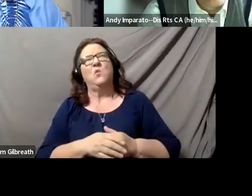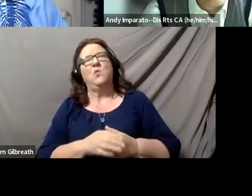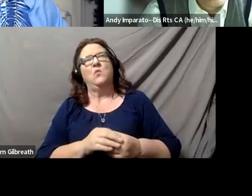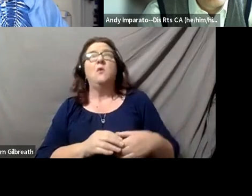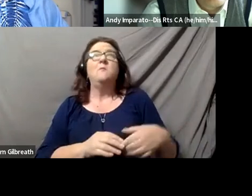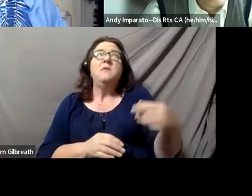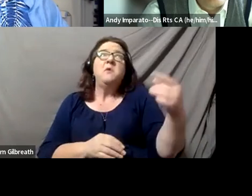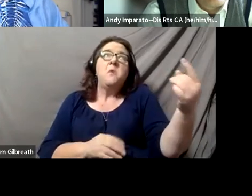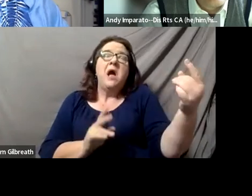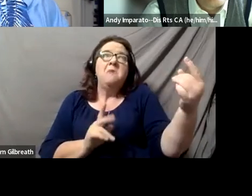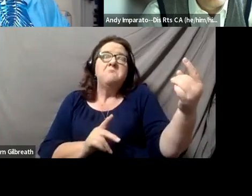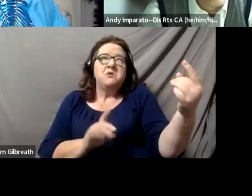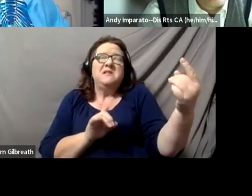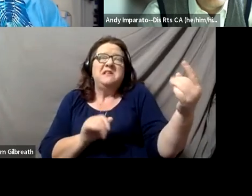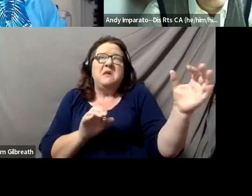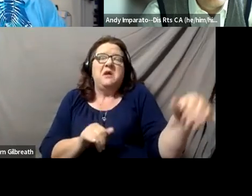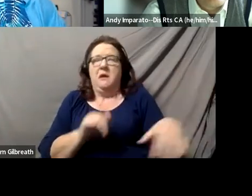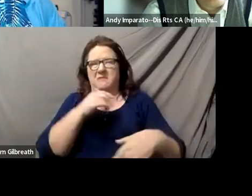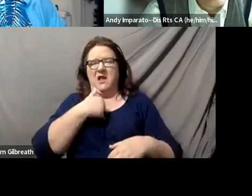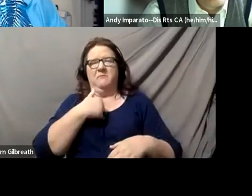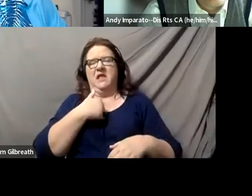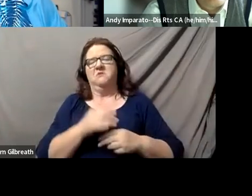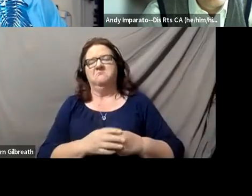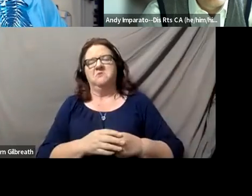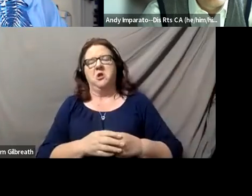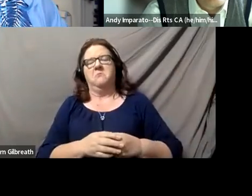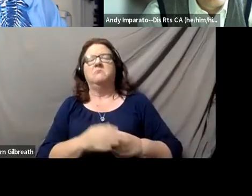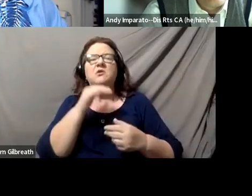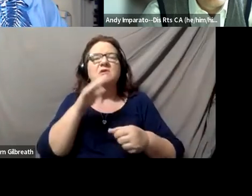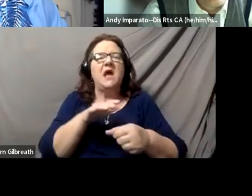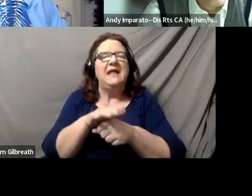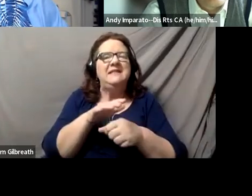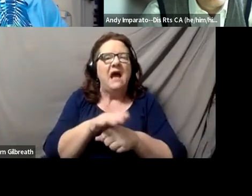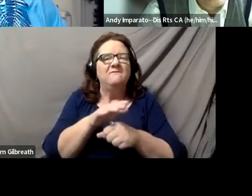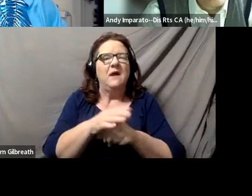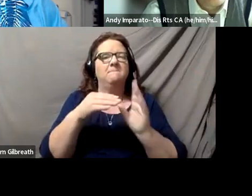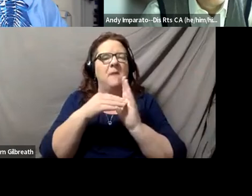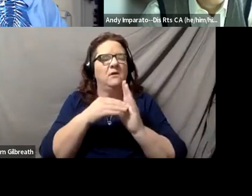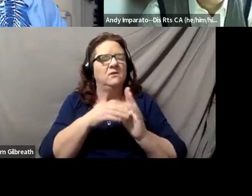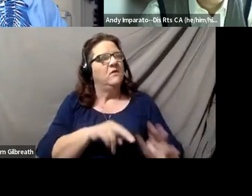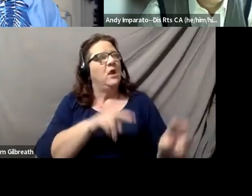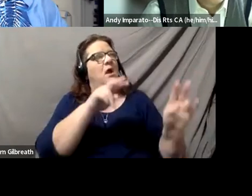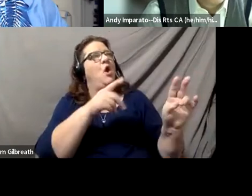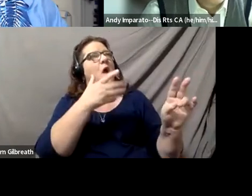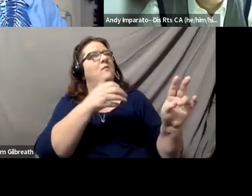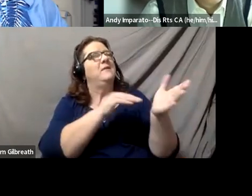but you don't see the number of disabled individuals thinking they want to be a doctor. They want to be a nurse.